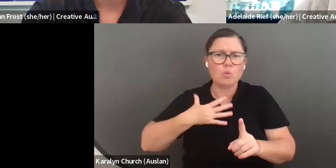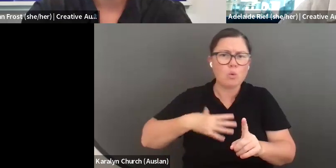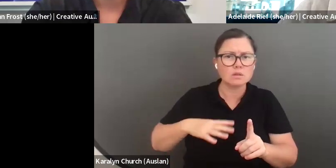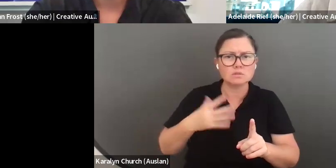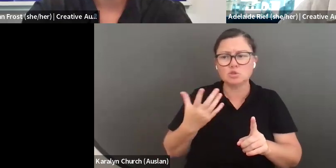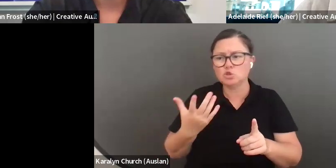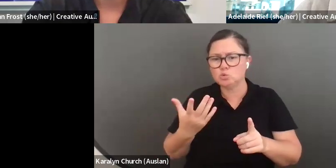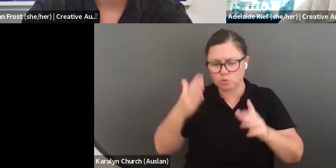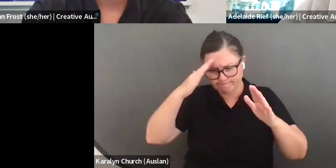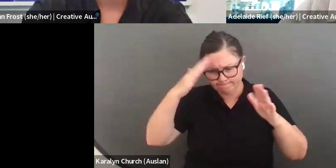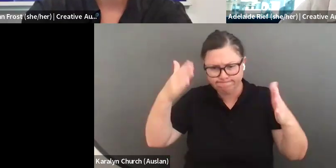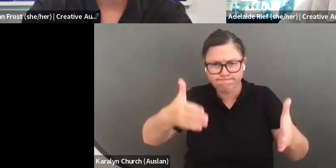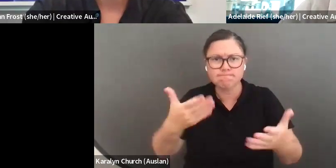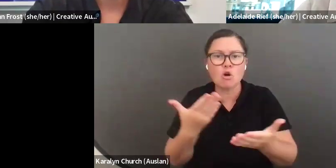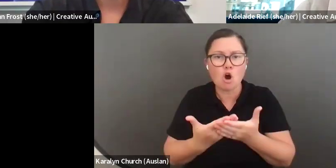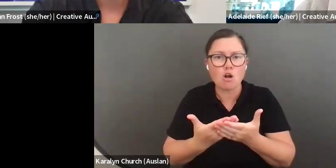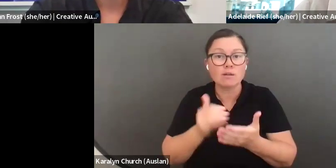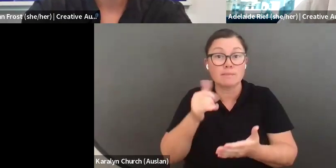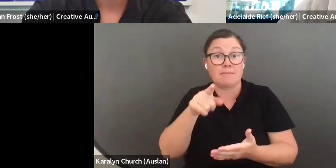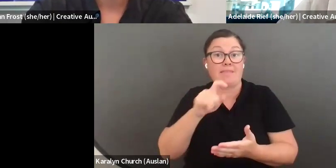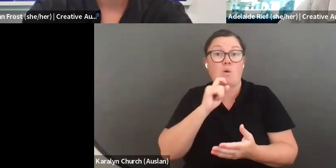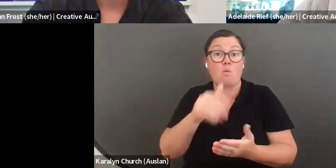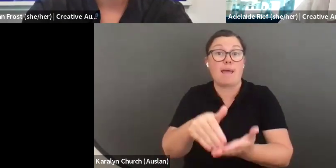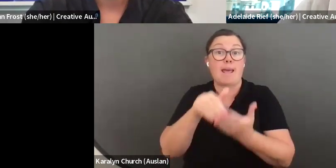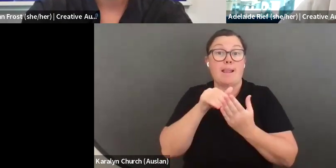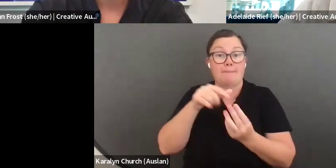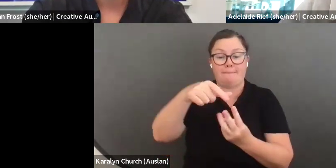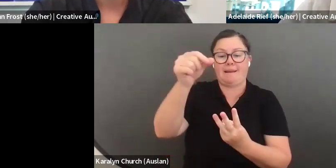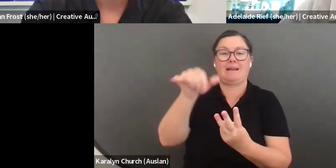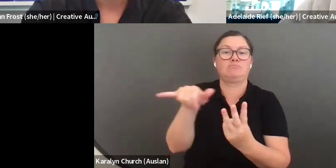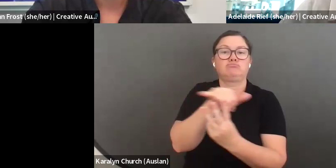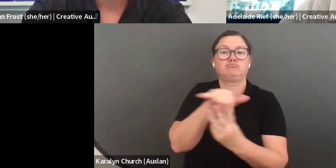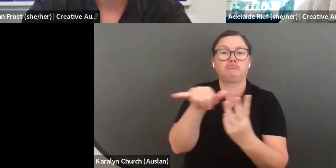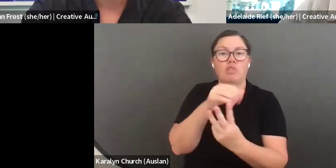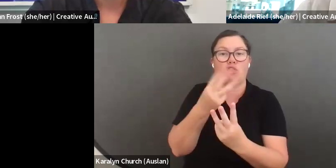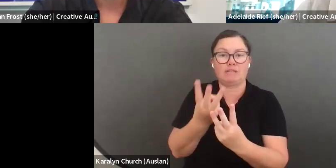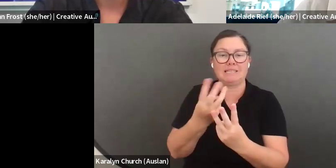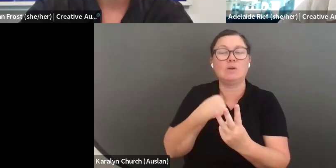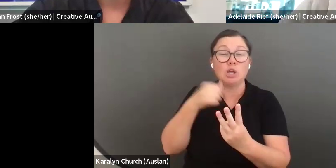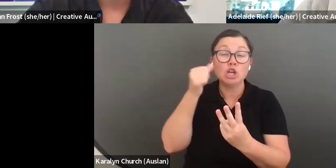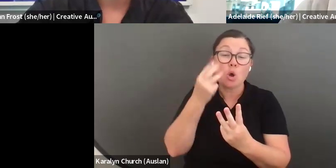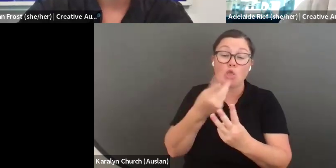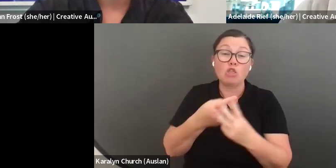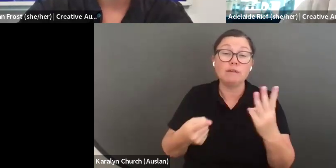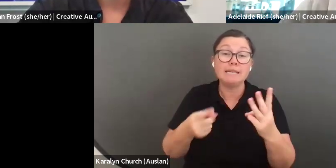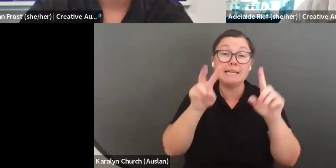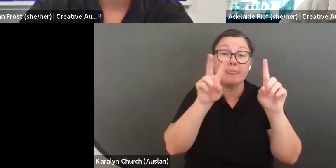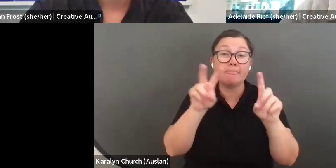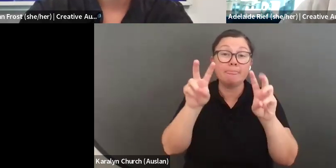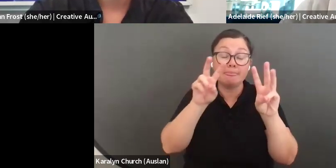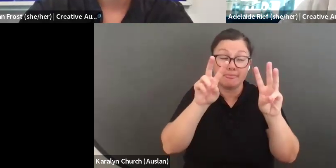will start in July and go through until December 2025. What would you like to be spending your time and energy on in that